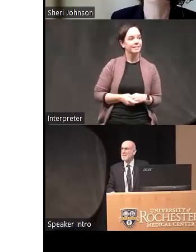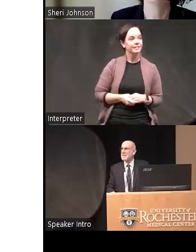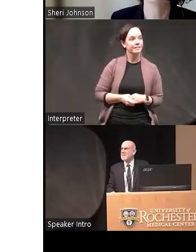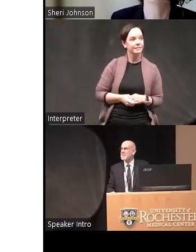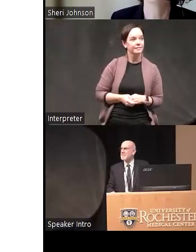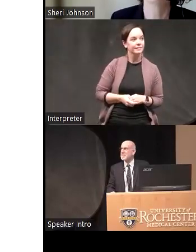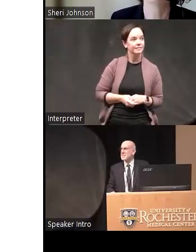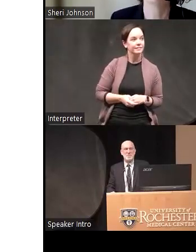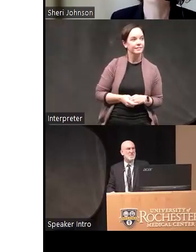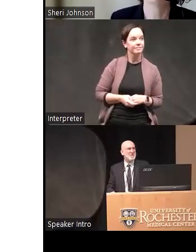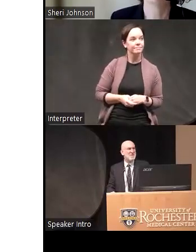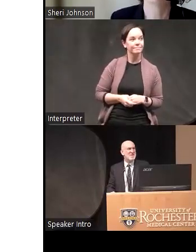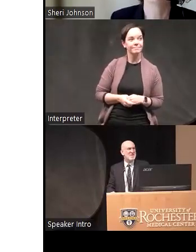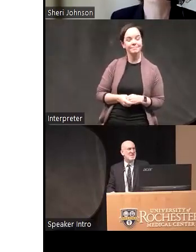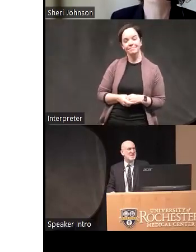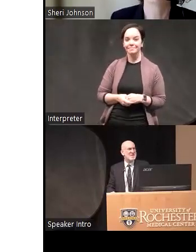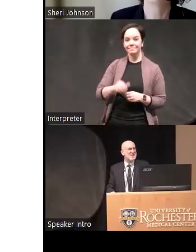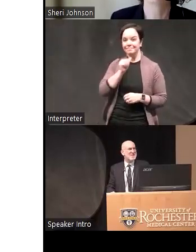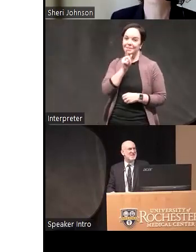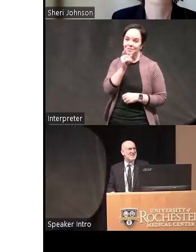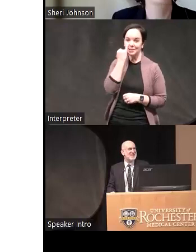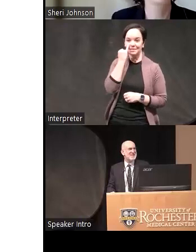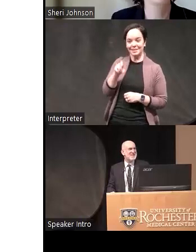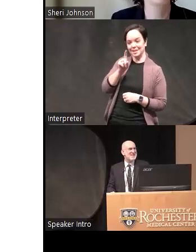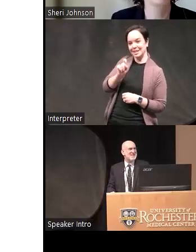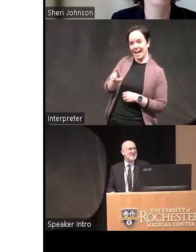well I I don't know whether to ask a more pointed question or just ask secret comments